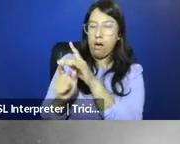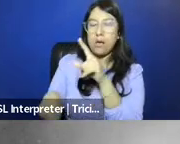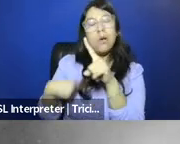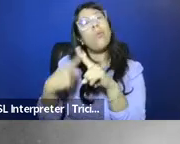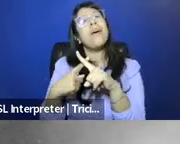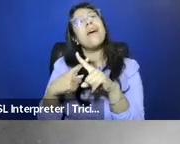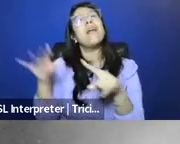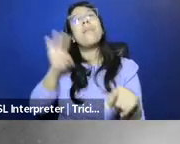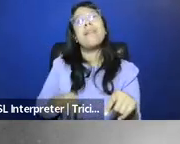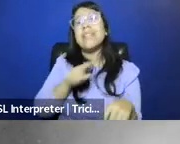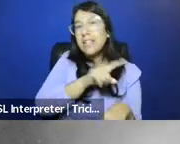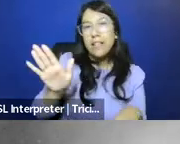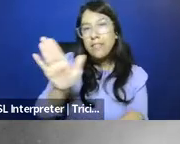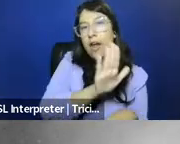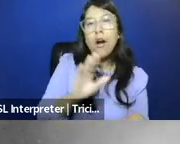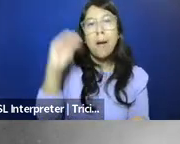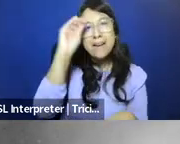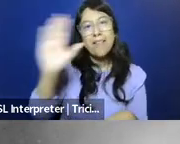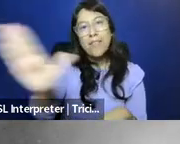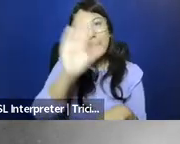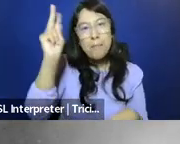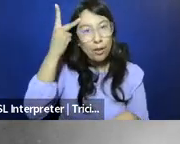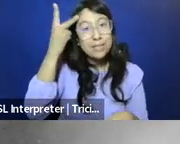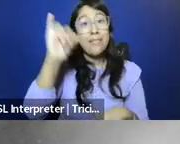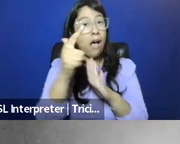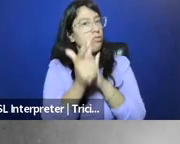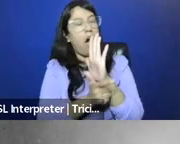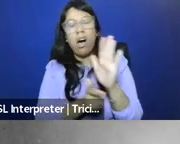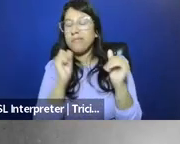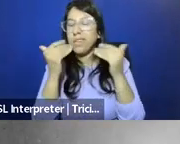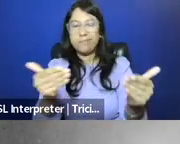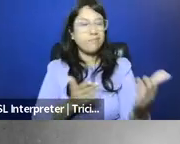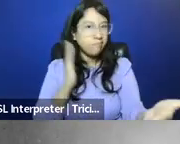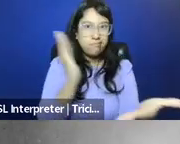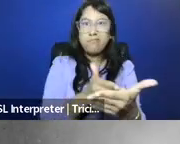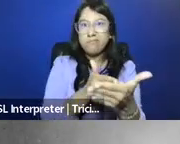especially when it suits their politics, this law can be deployed against any number of things,